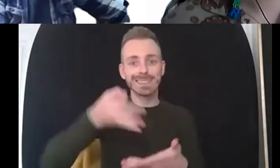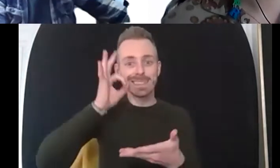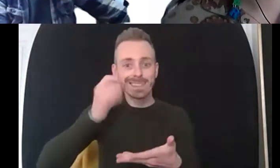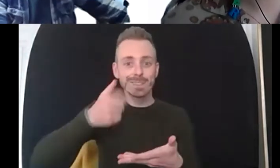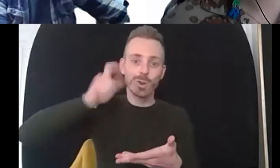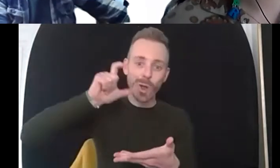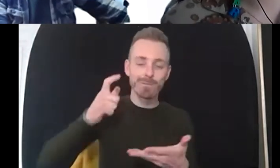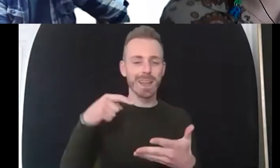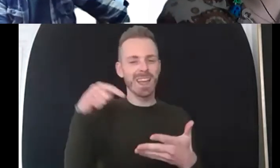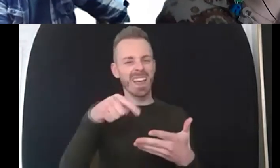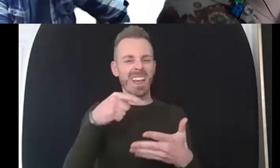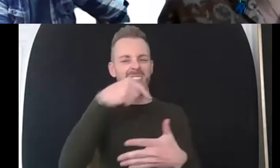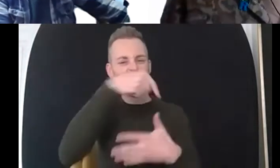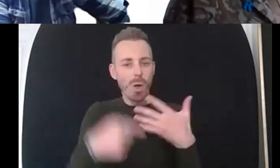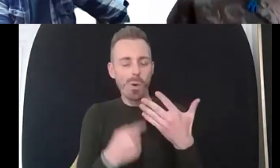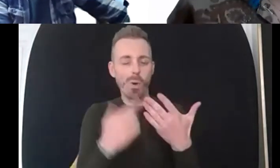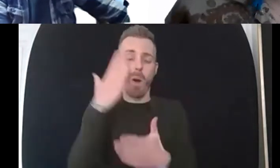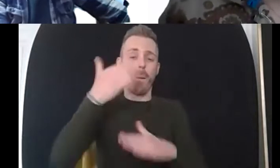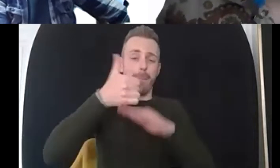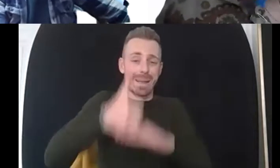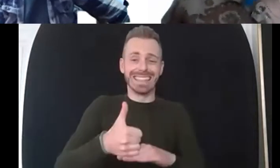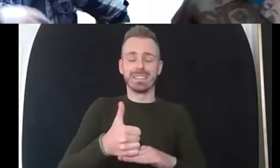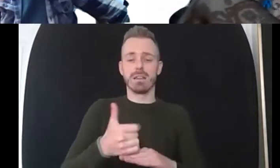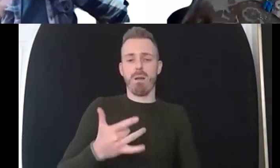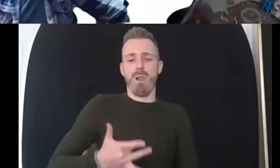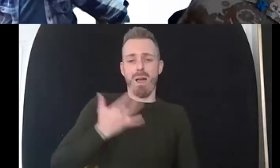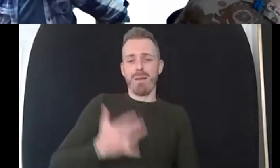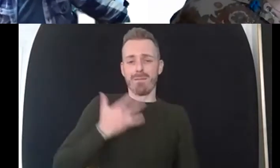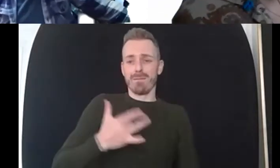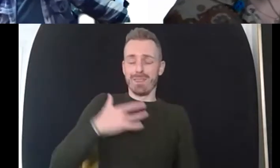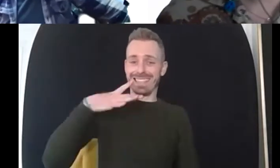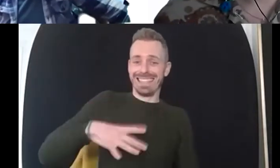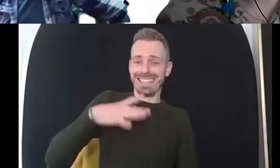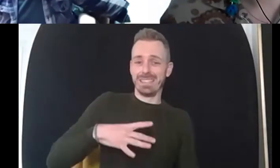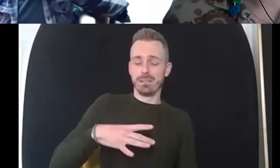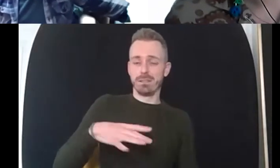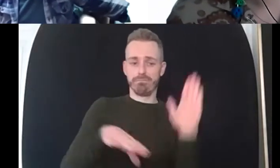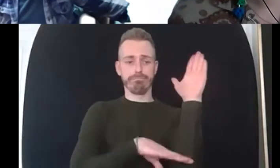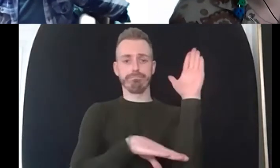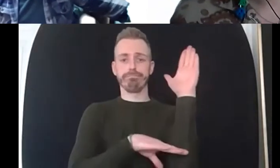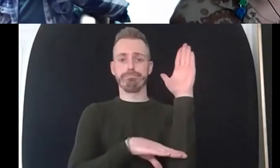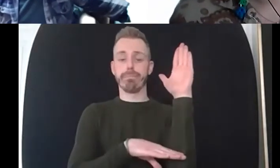very basics of of life and we often forget that actually those aren't accessible for some people